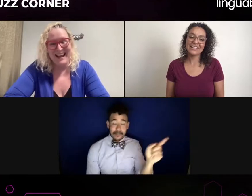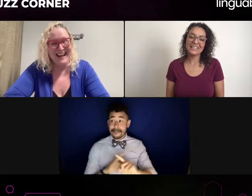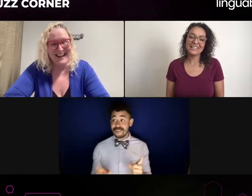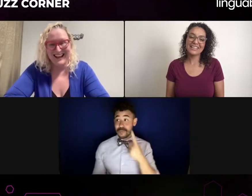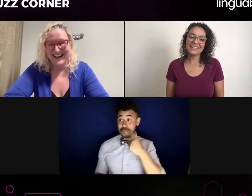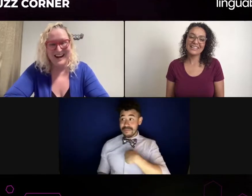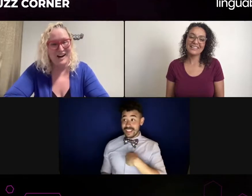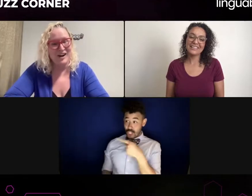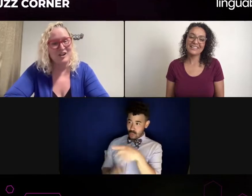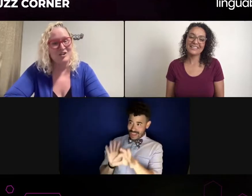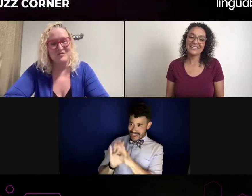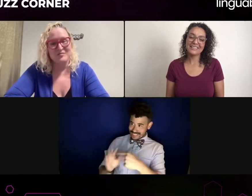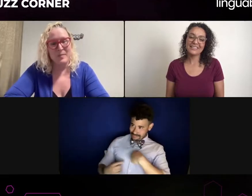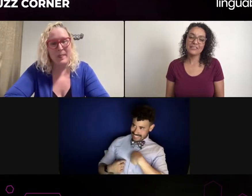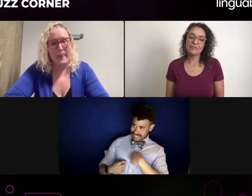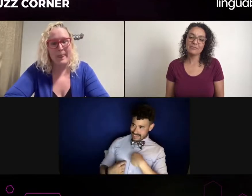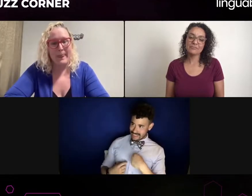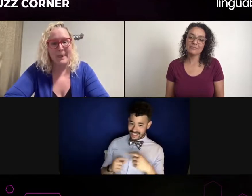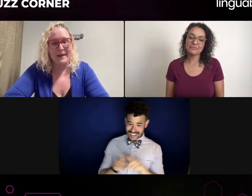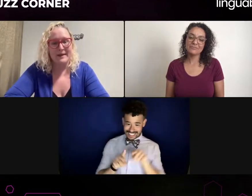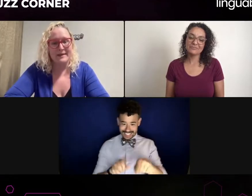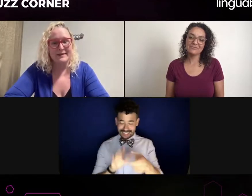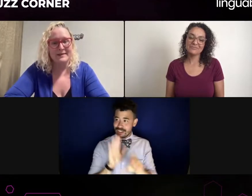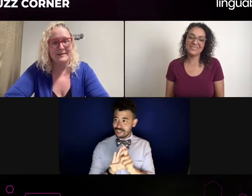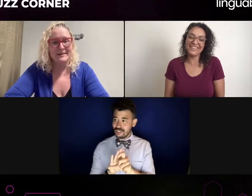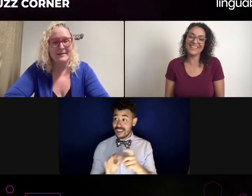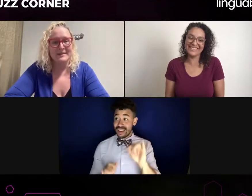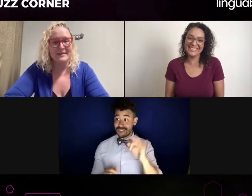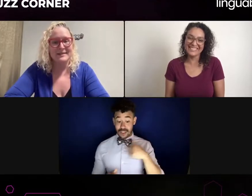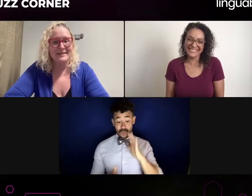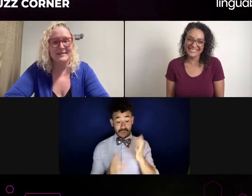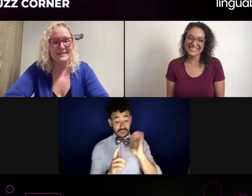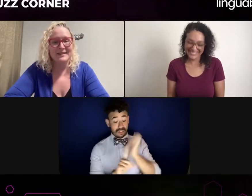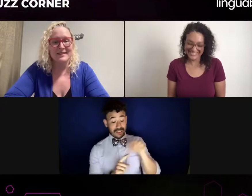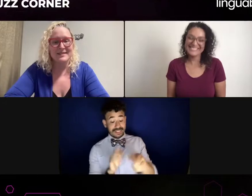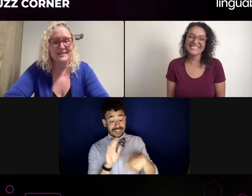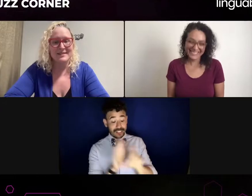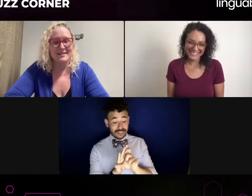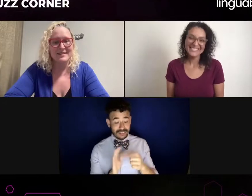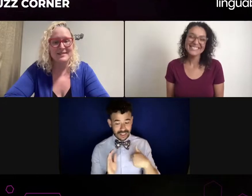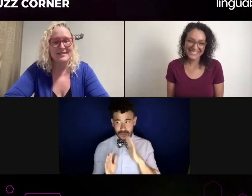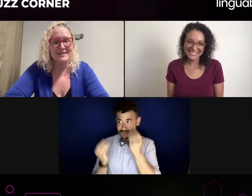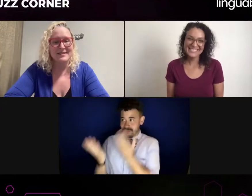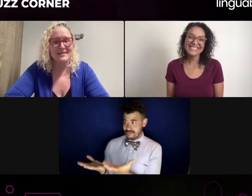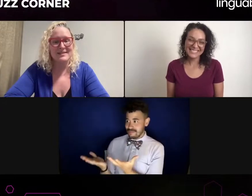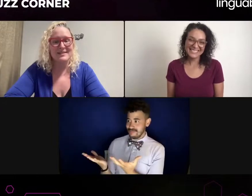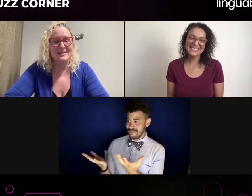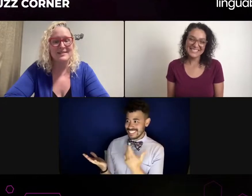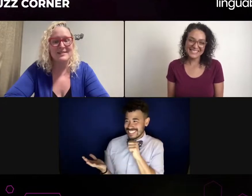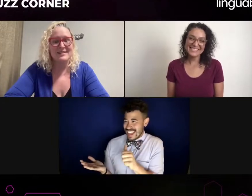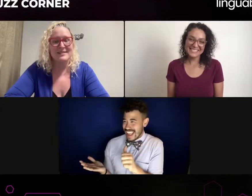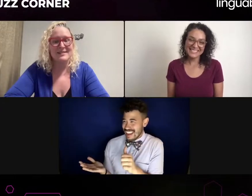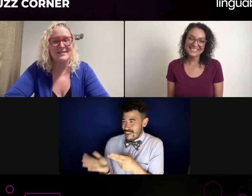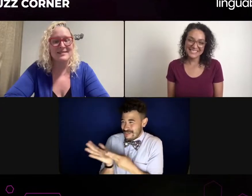versus working with an interpreting team without a DSL?" So with and without what has been your experience thus far?